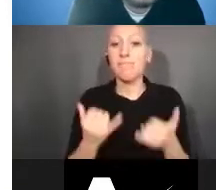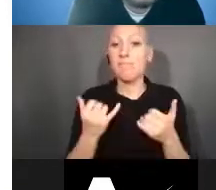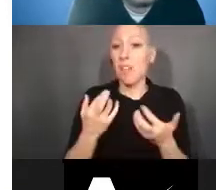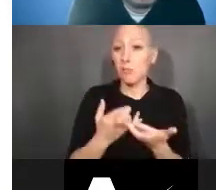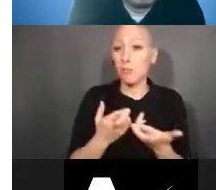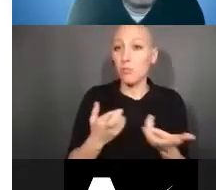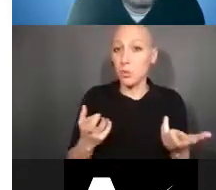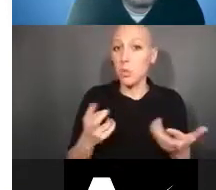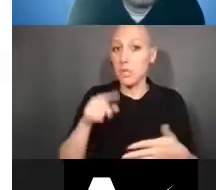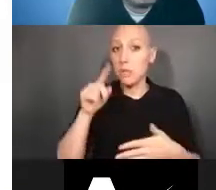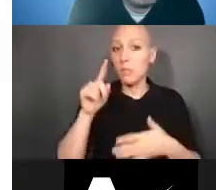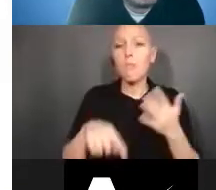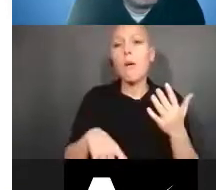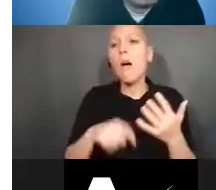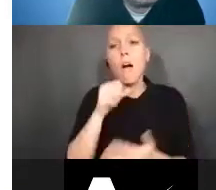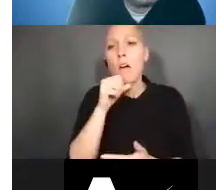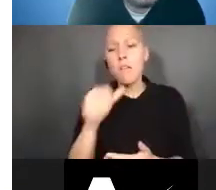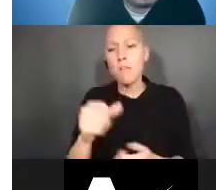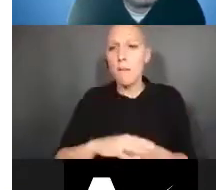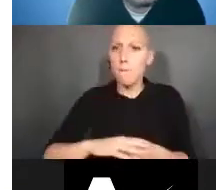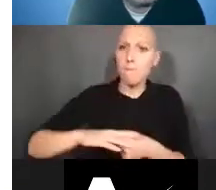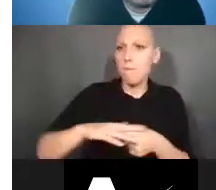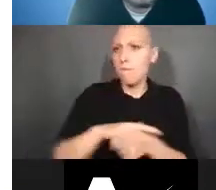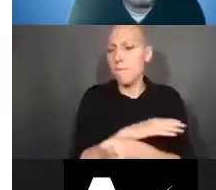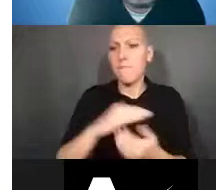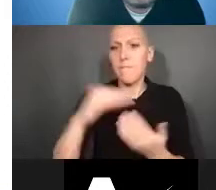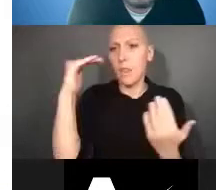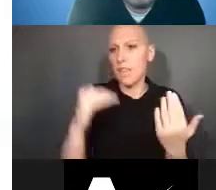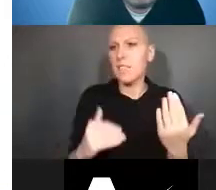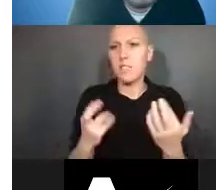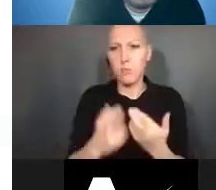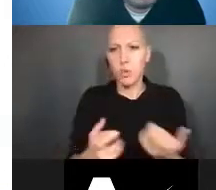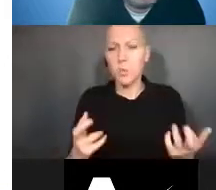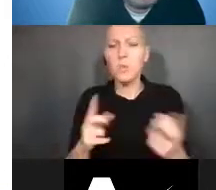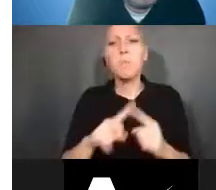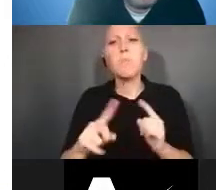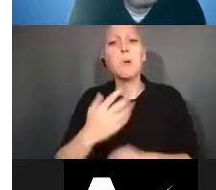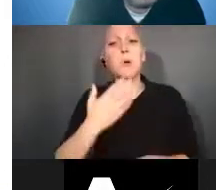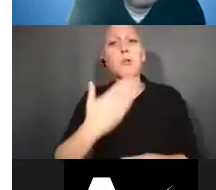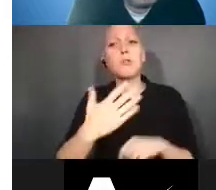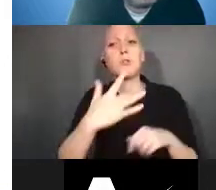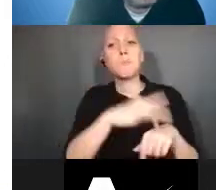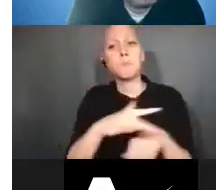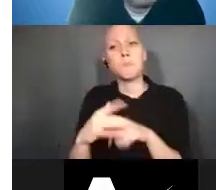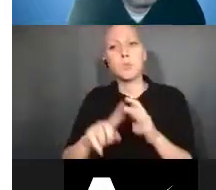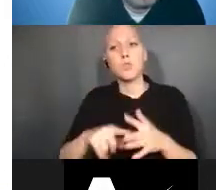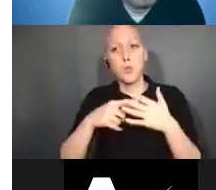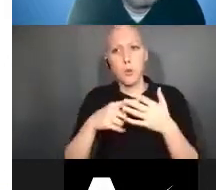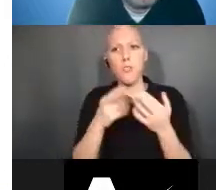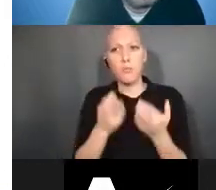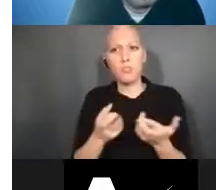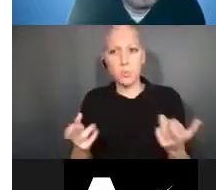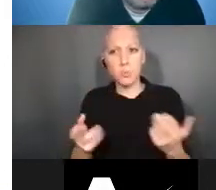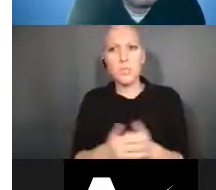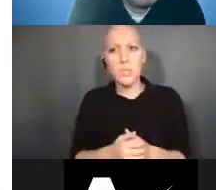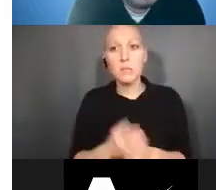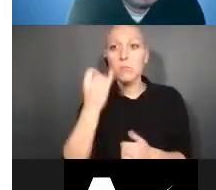It's not all-inclusive, but this is a good place to start for you, if you have any questions or concerns regarding the Bayh-Dole Act,